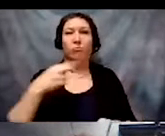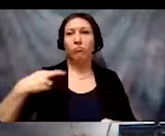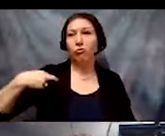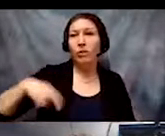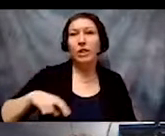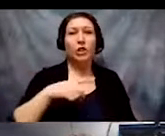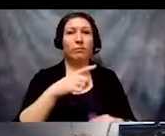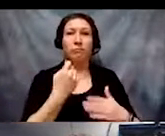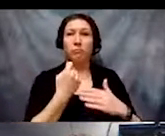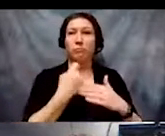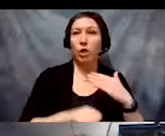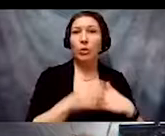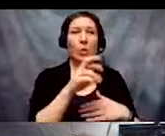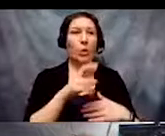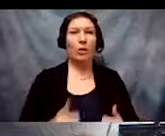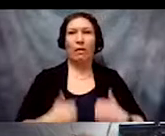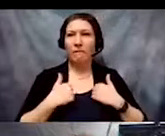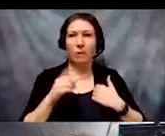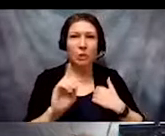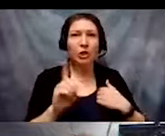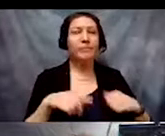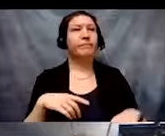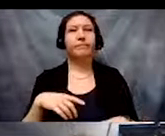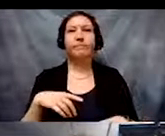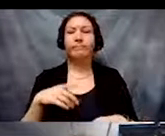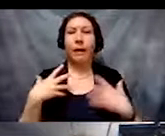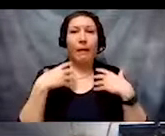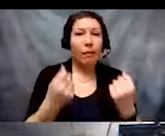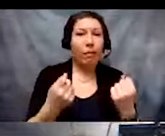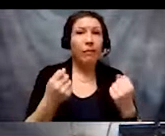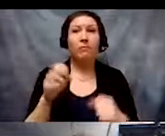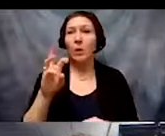birth or living place, health and wellness,